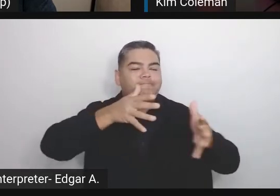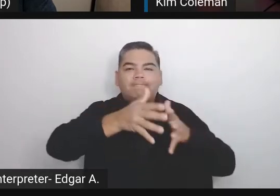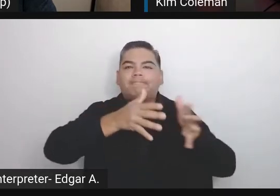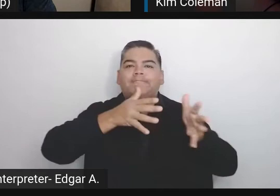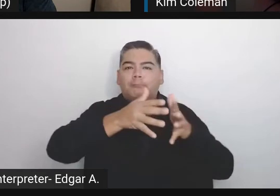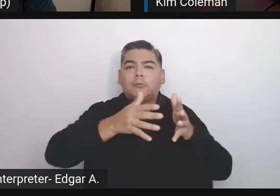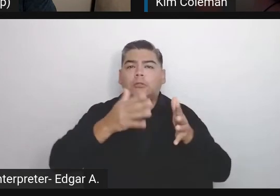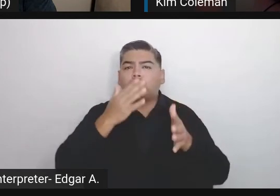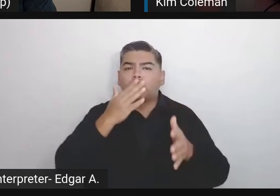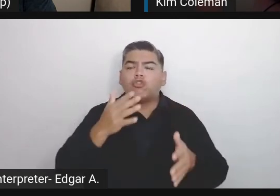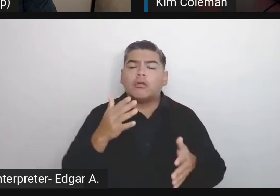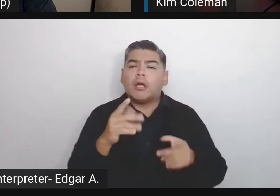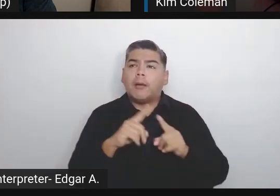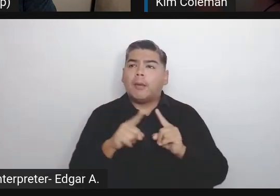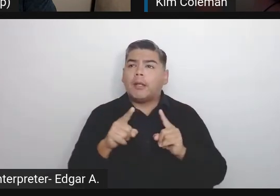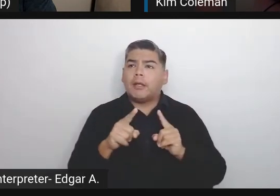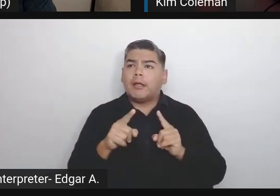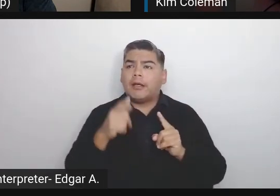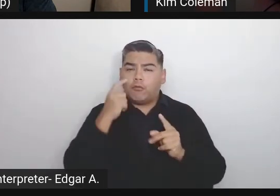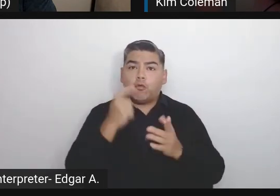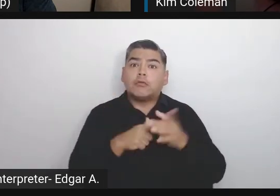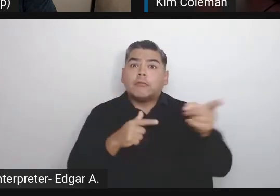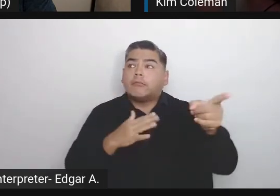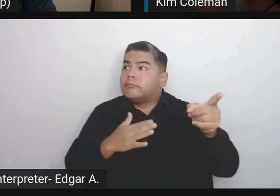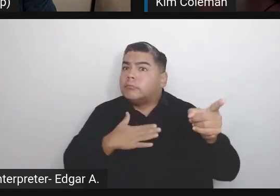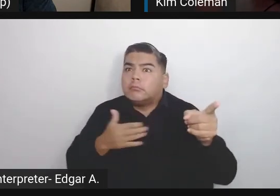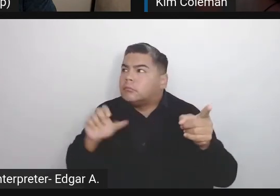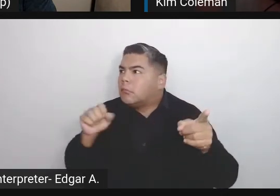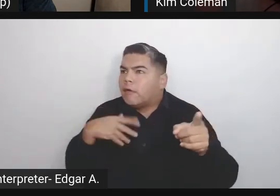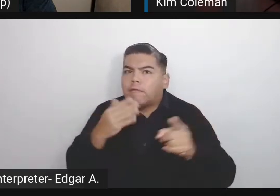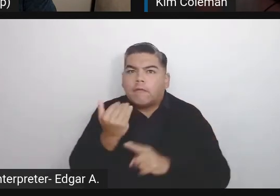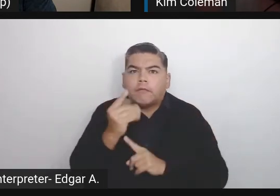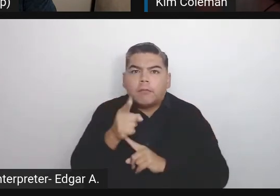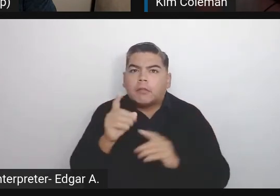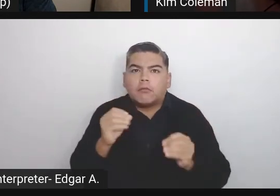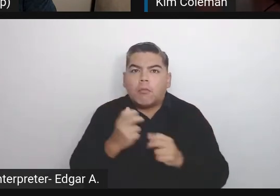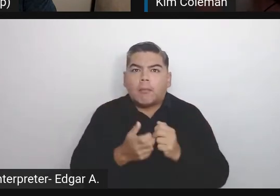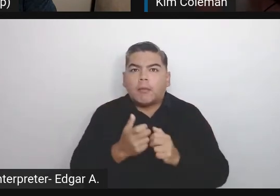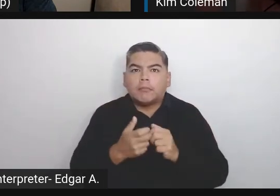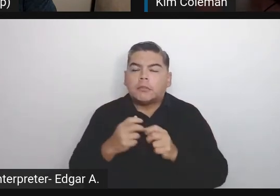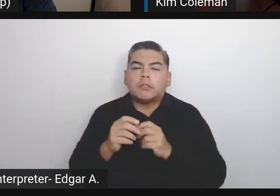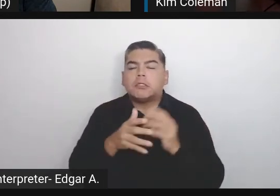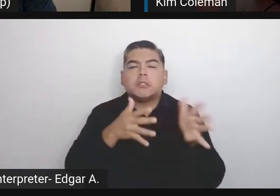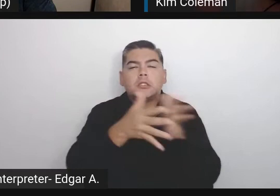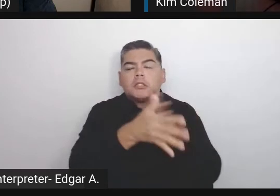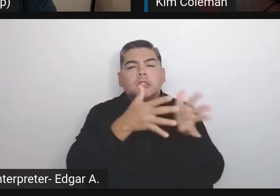I think the return of in-person WordCamps on a broader scale will really help younger people in this community,